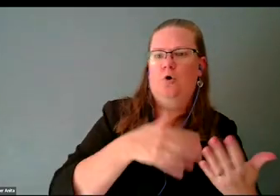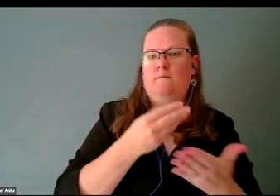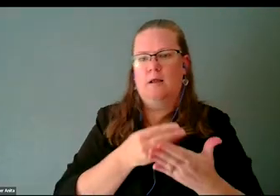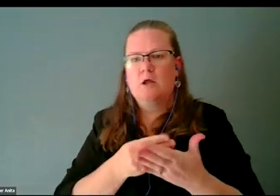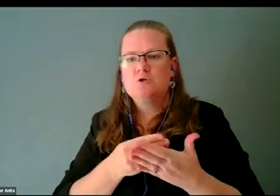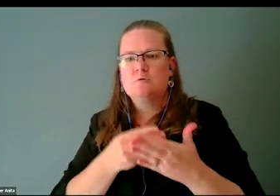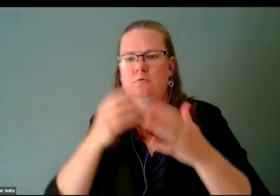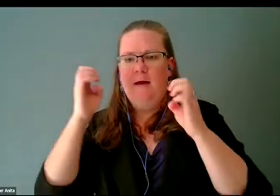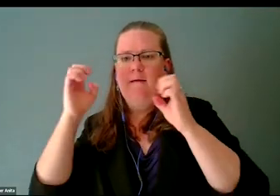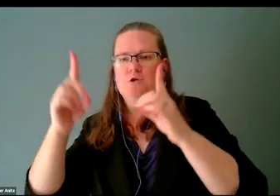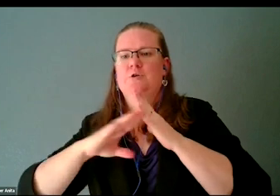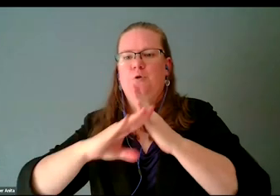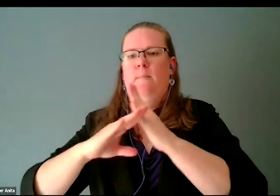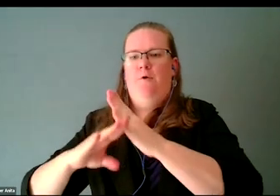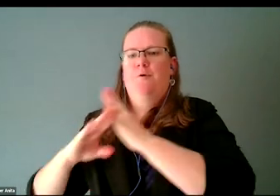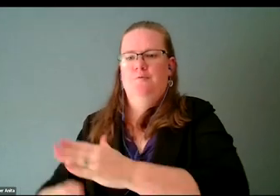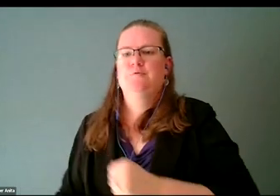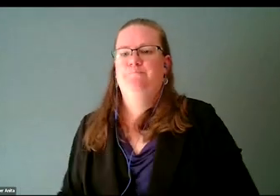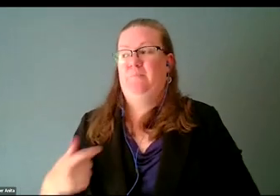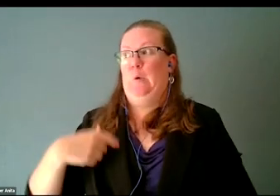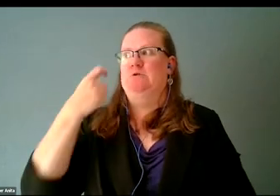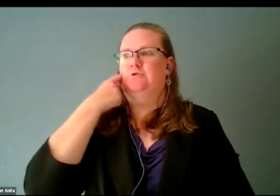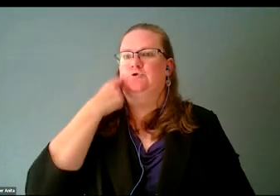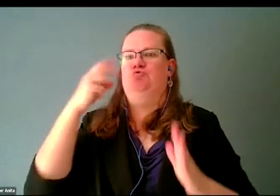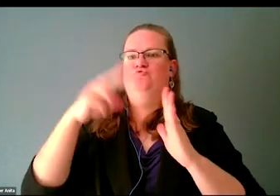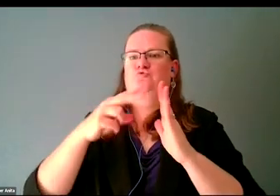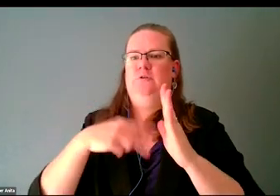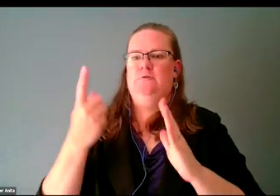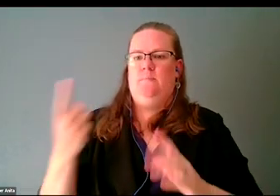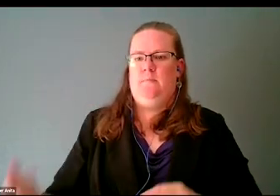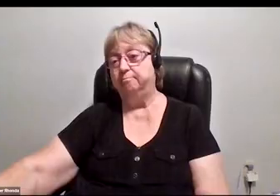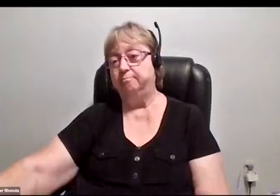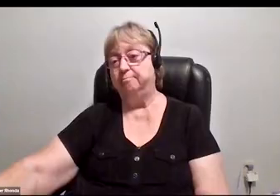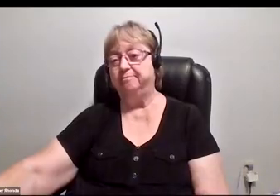I was just reading something from the NSF that was like,